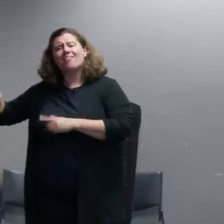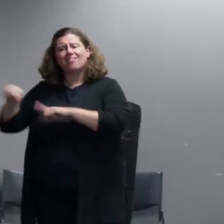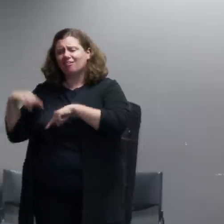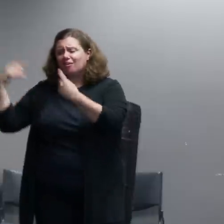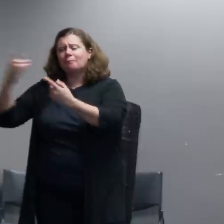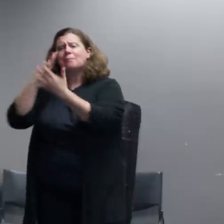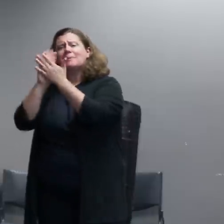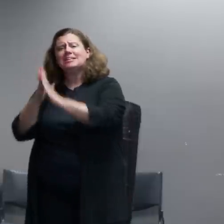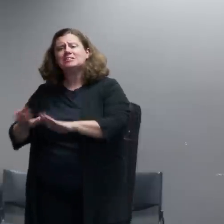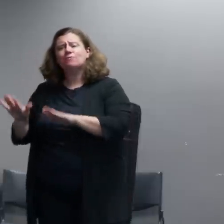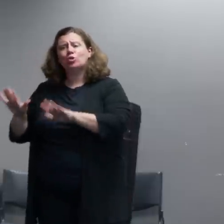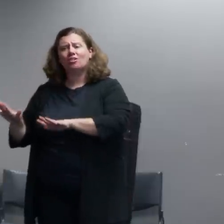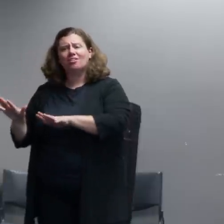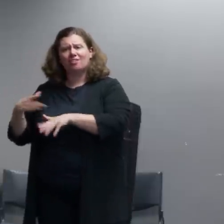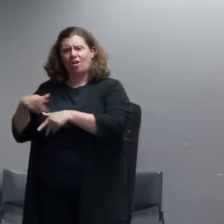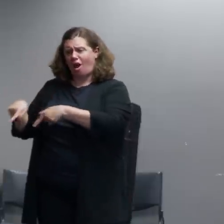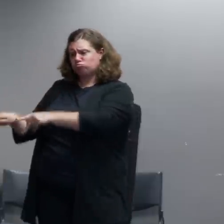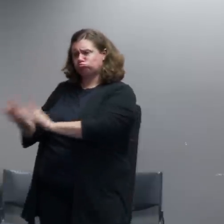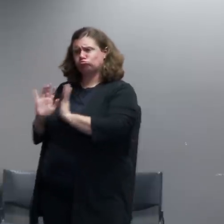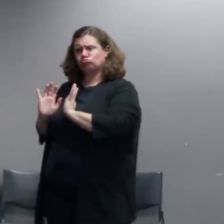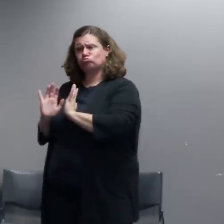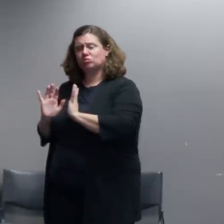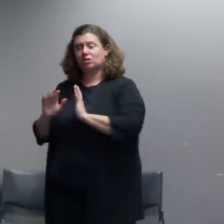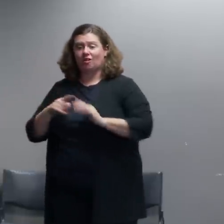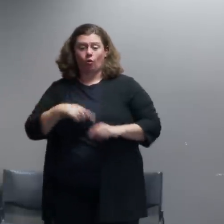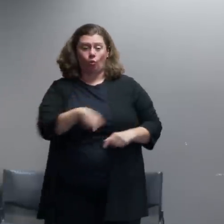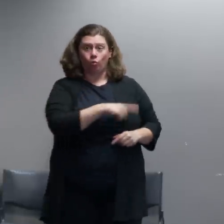with criminal activity those two things don't go together